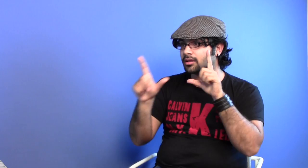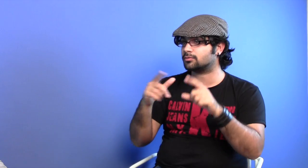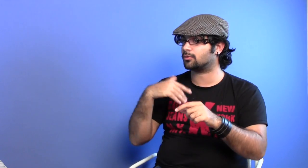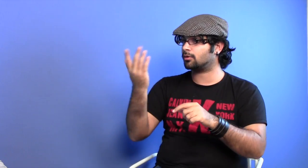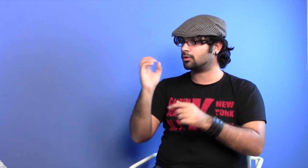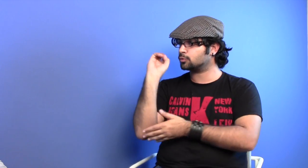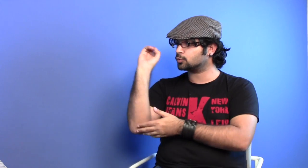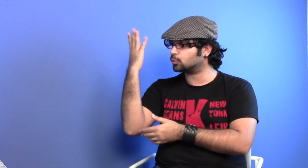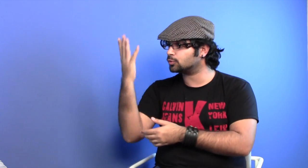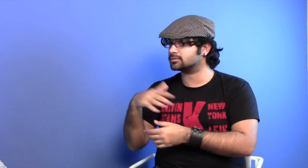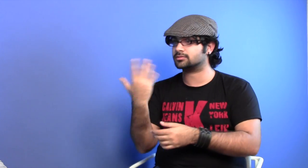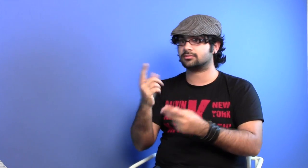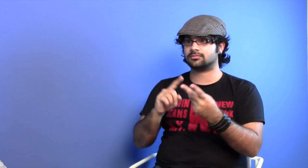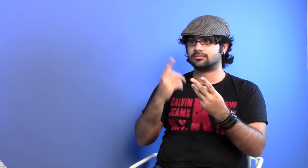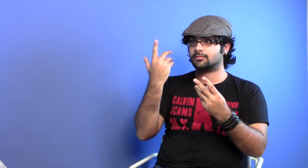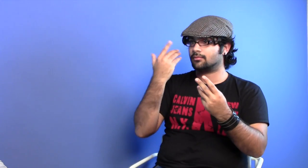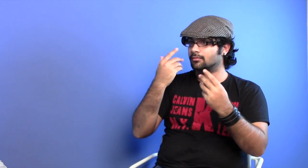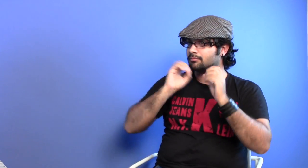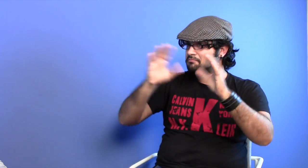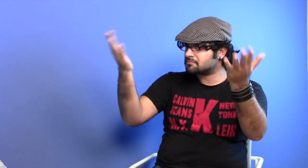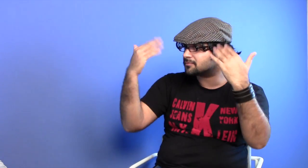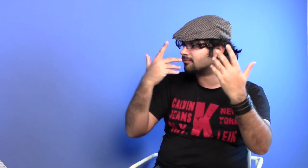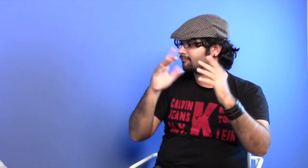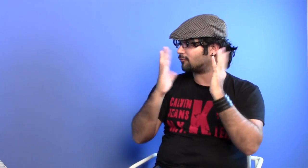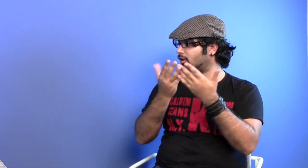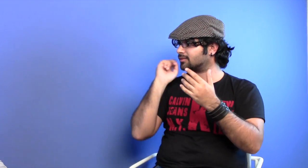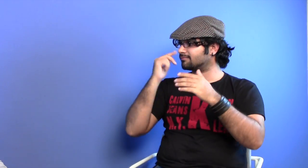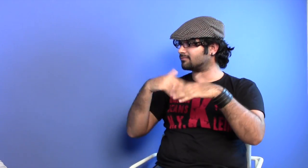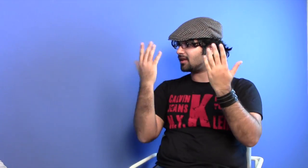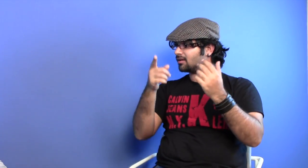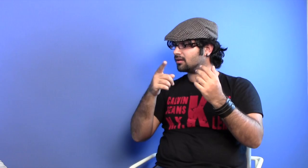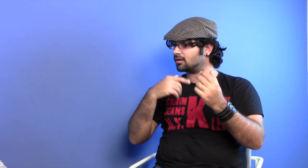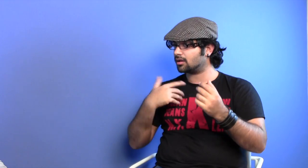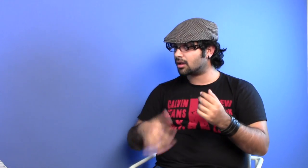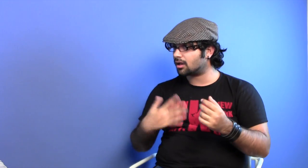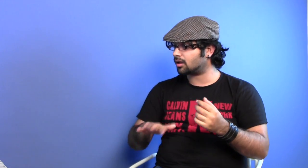There's more productions and they know about topics such as 'Turquoise', and promoting their World Deaf Day.